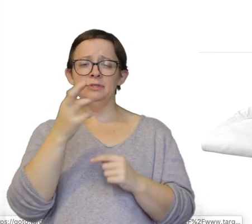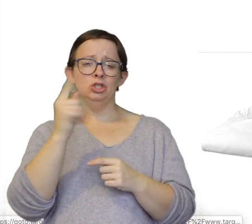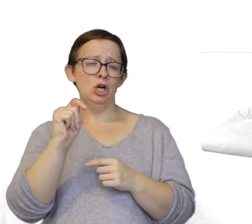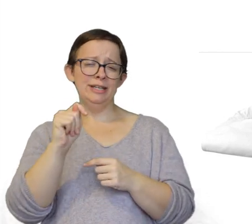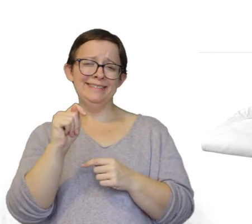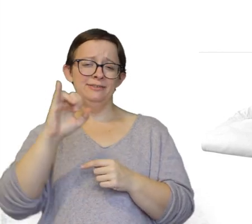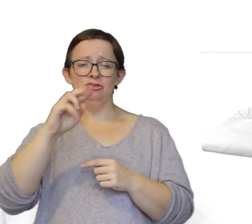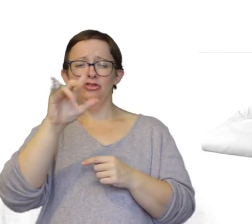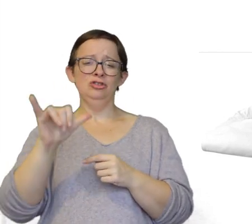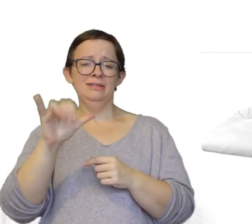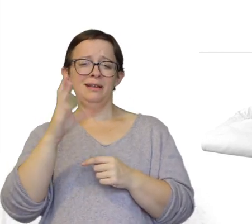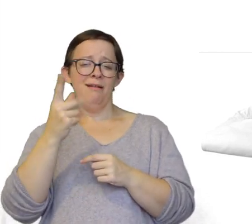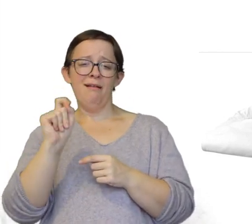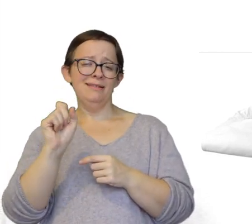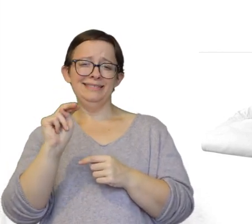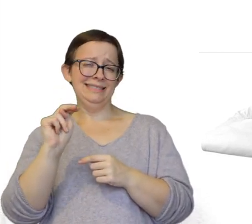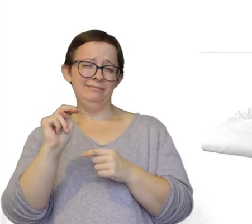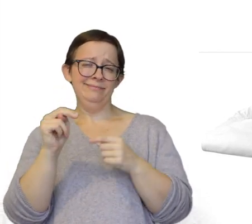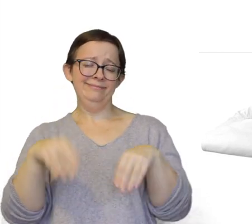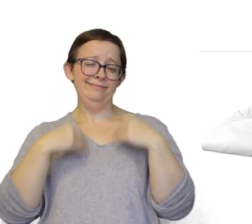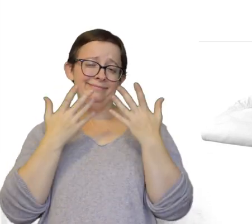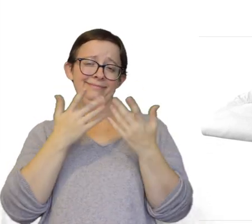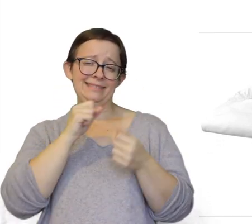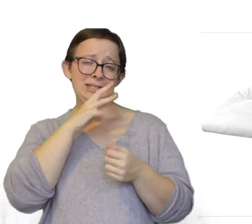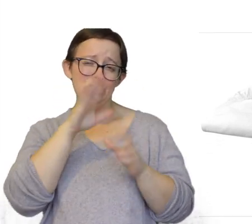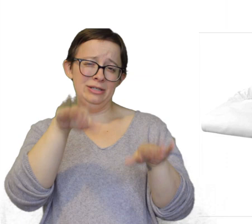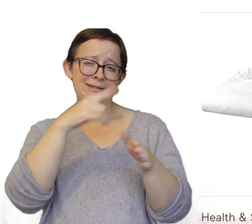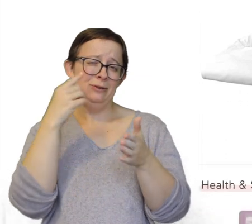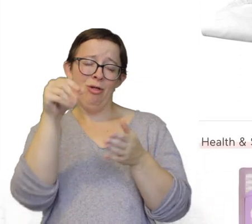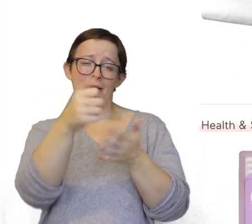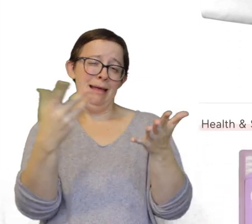They work just fine and believe me they're gonna get dirty. You don't need to spend a lot of money on a sheet.